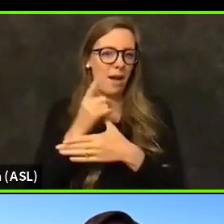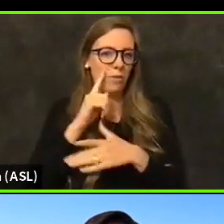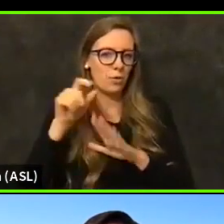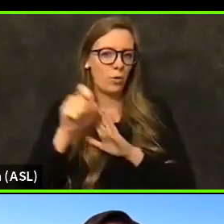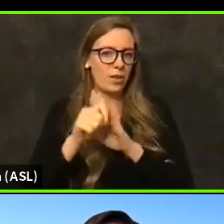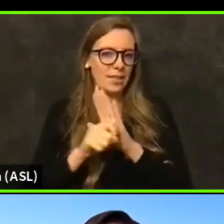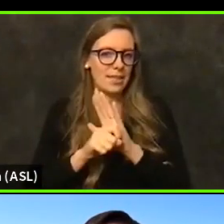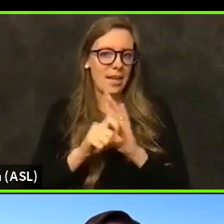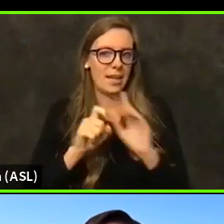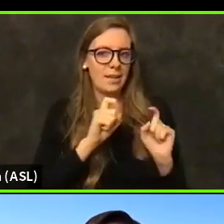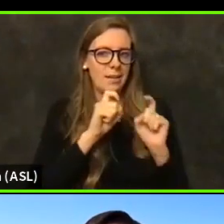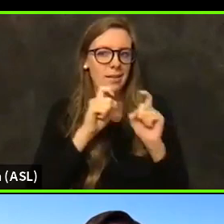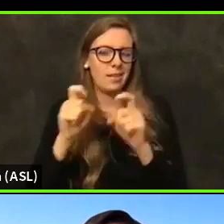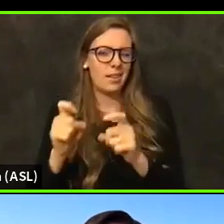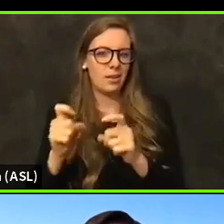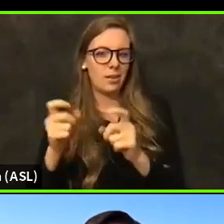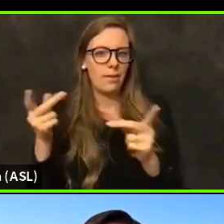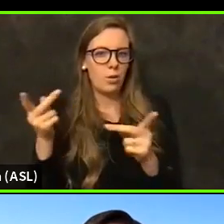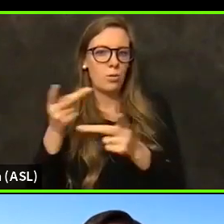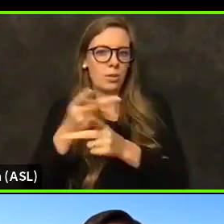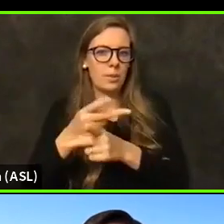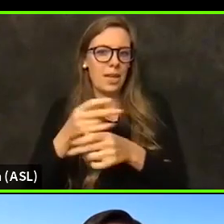multiplication factor depending on how much you're testing.